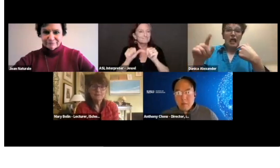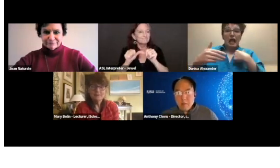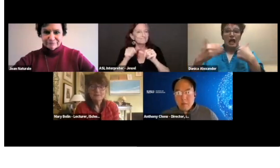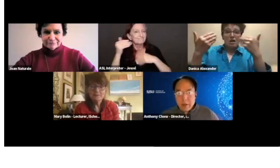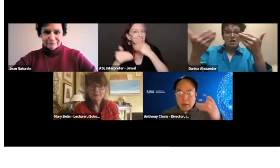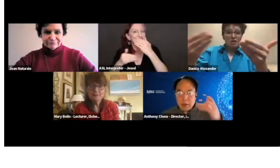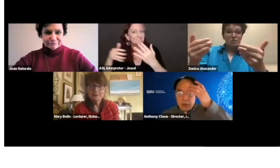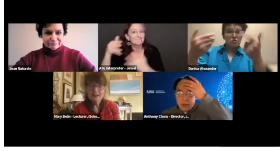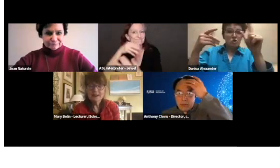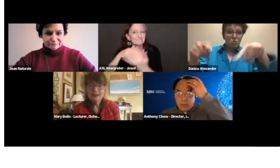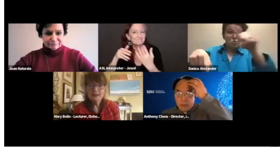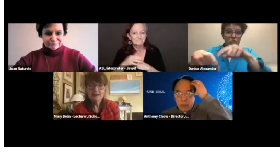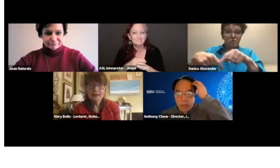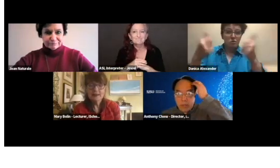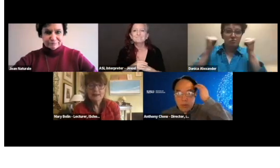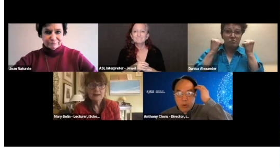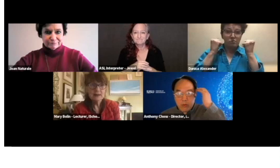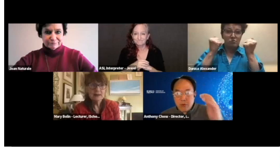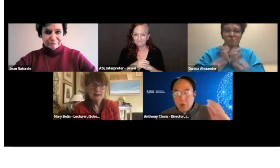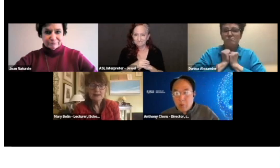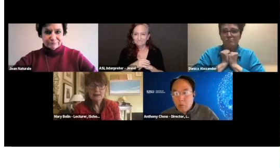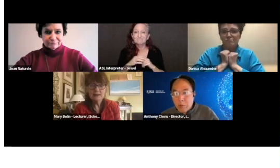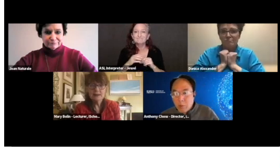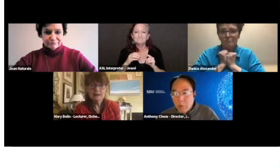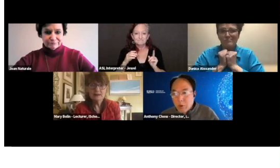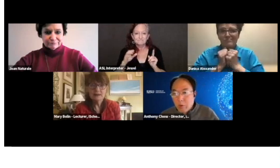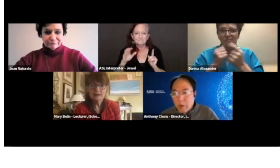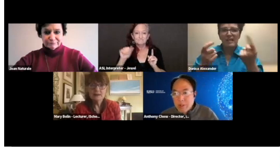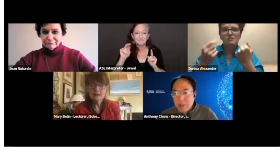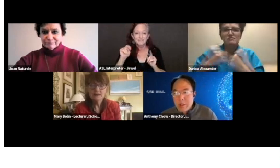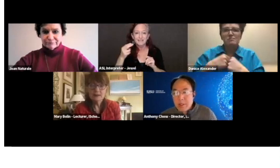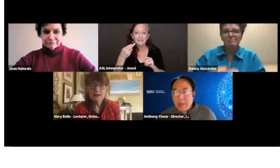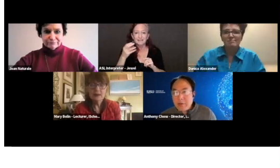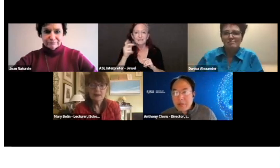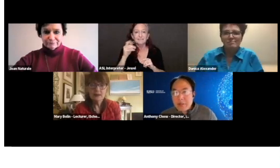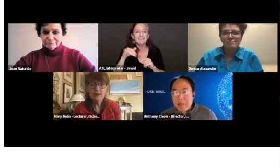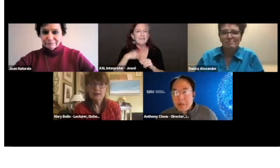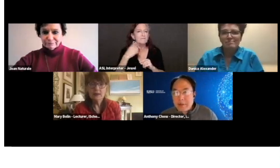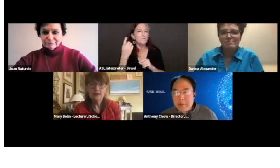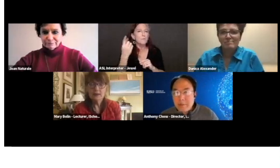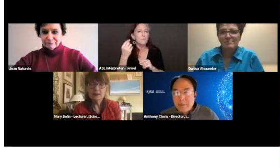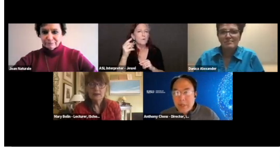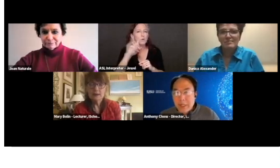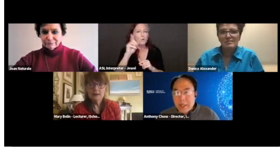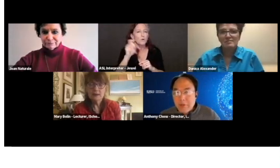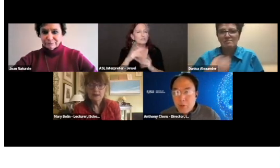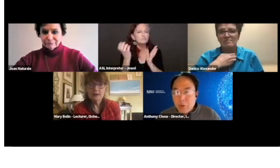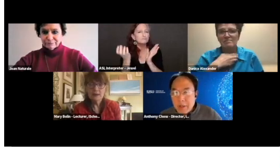Mary, I think maybe we can field one more question, and then I'll just thank everyone.